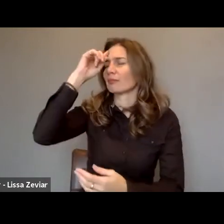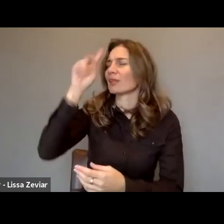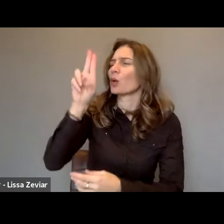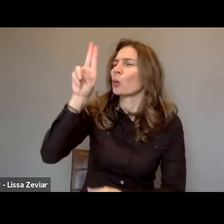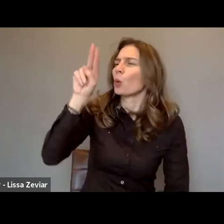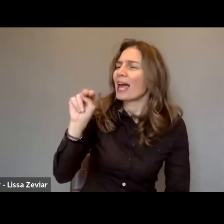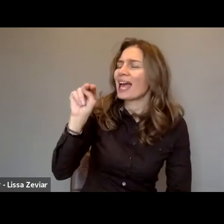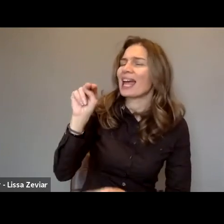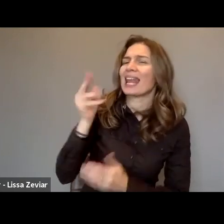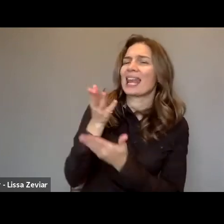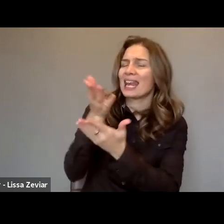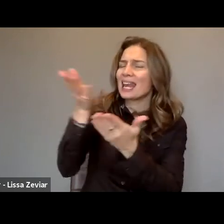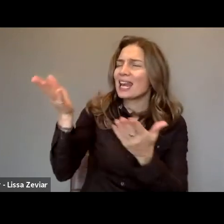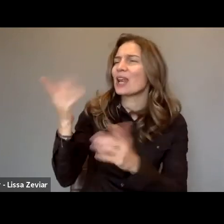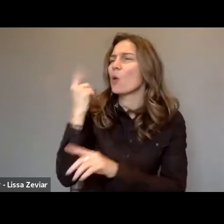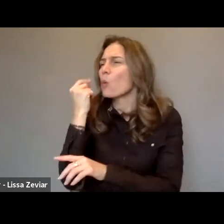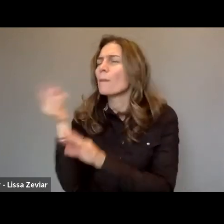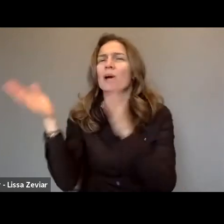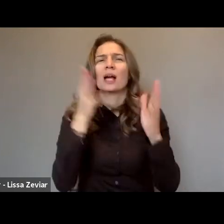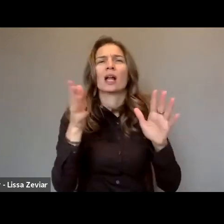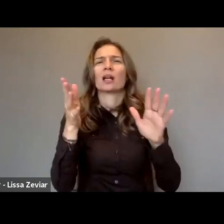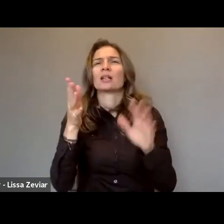and World Health Organization (WHO)